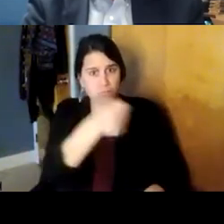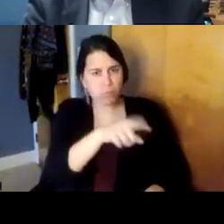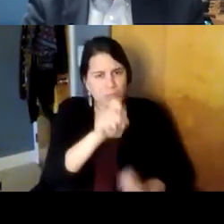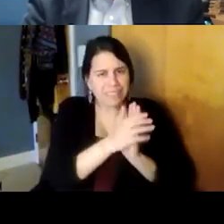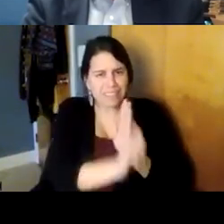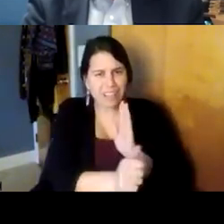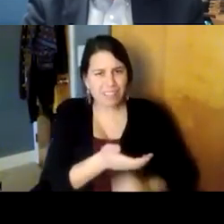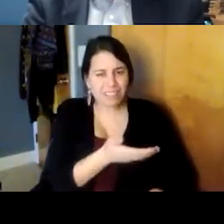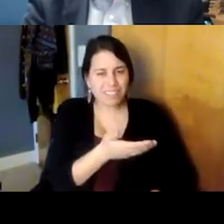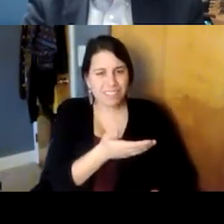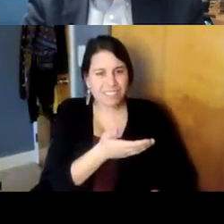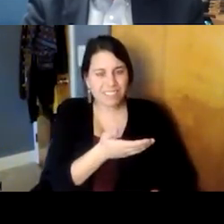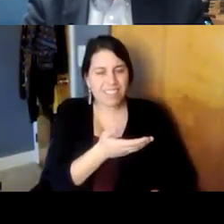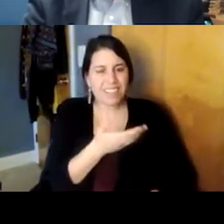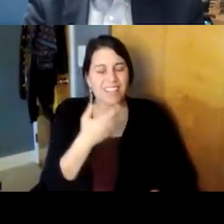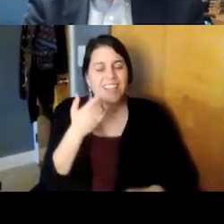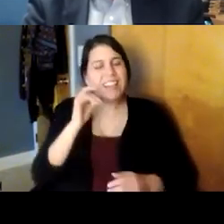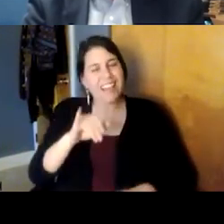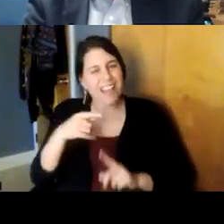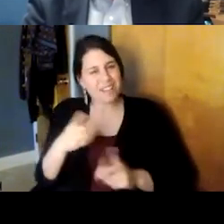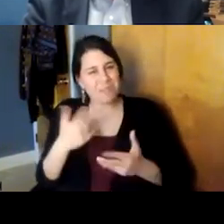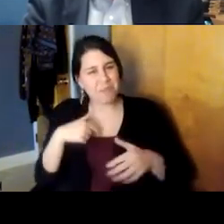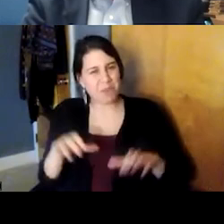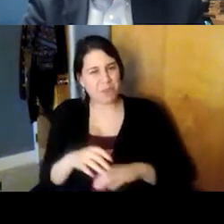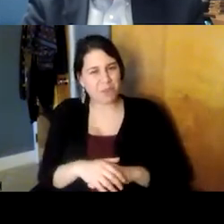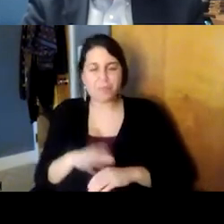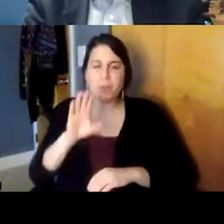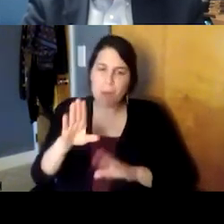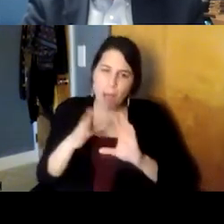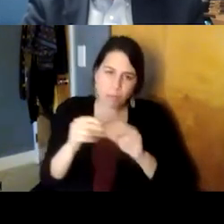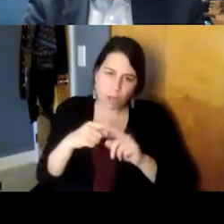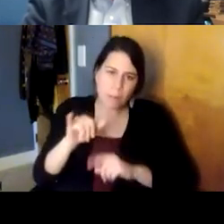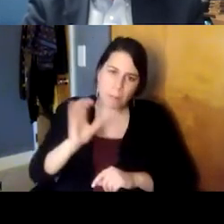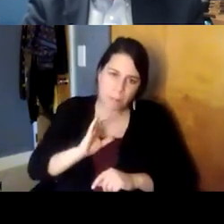that is really part of what we do and certainly bob's talked about this and we see this in the